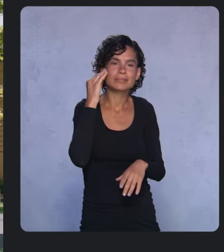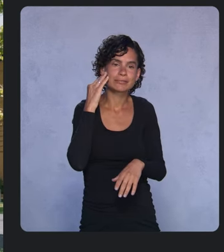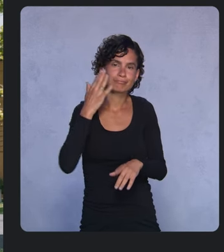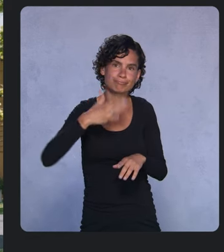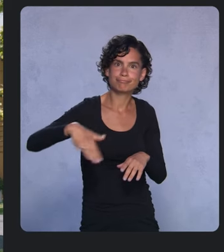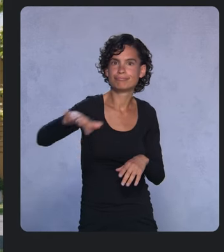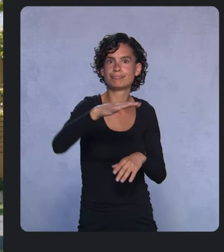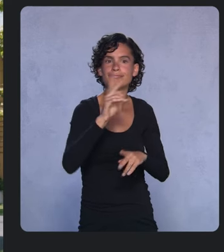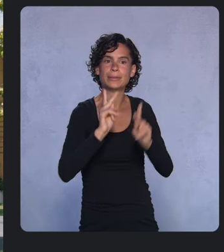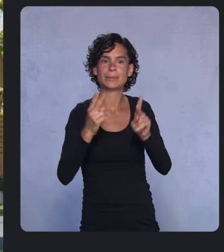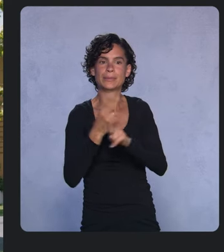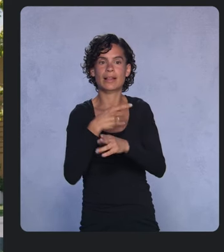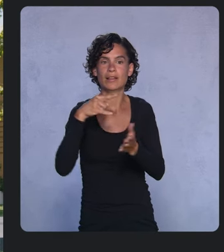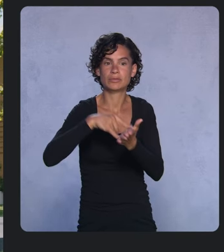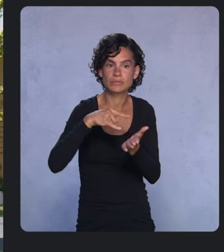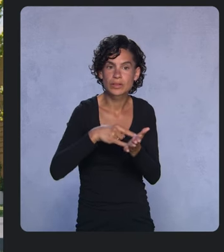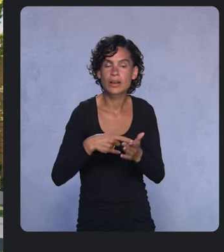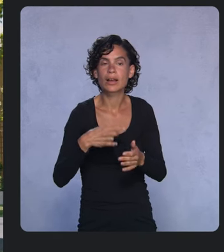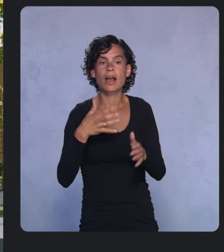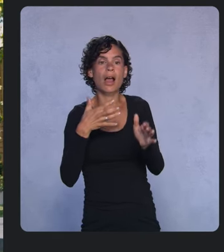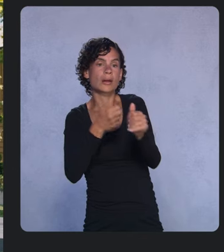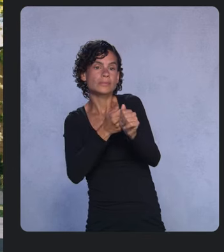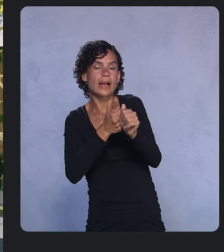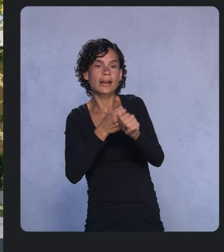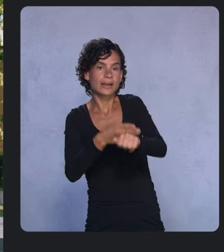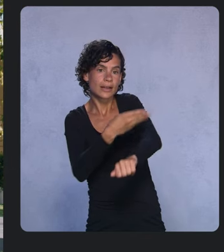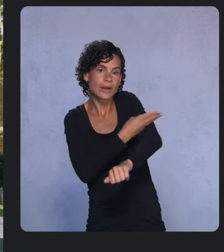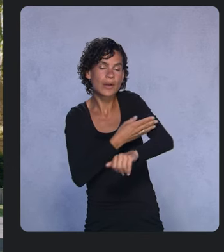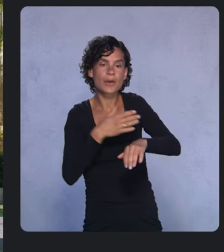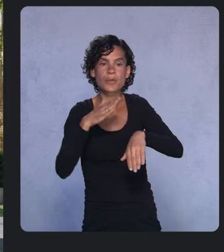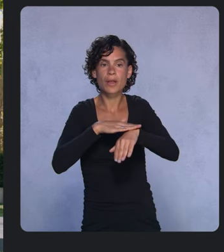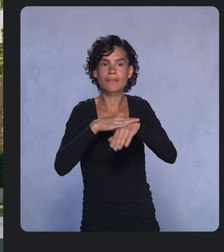updated notifications and bubbles. Your apps get this for free, but there's more.